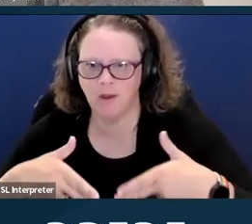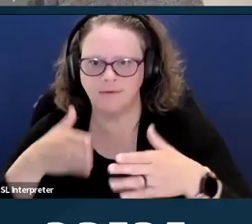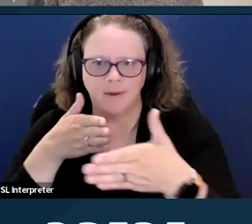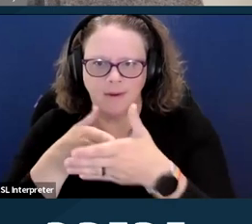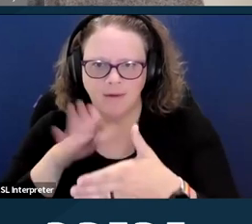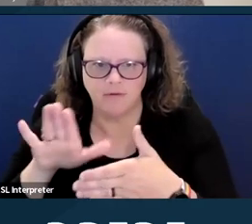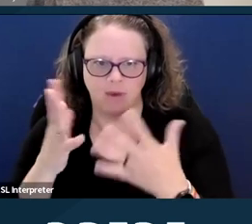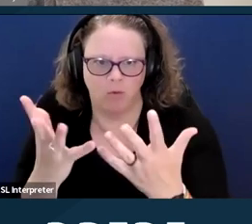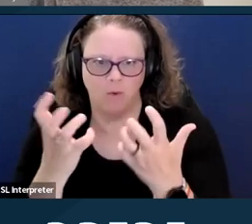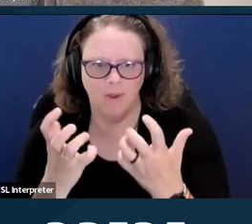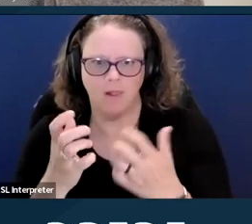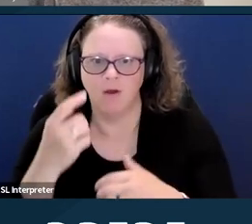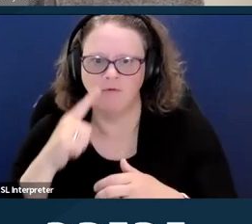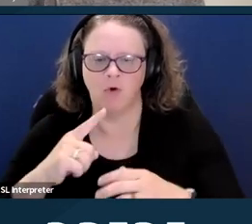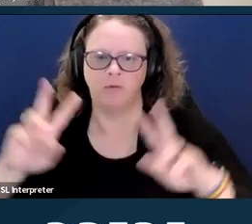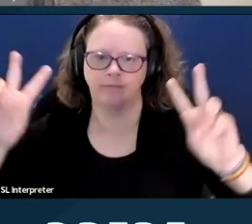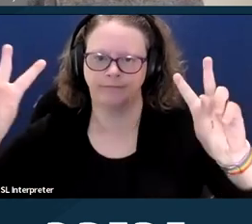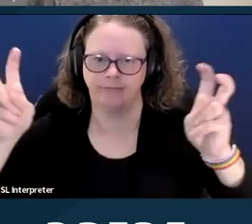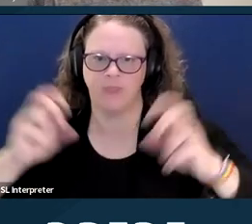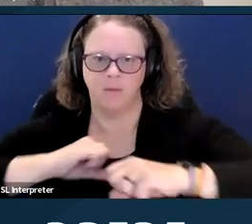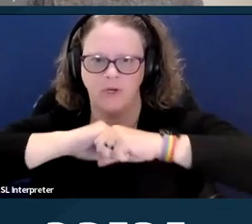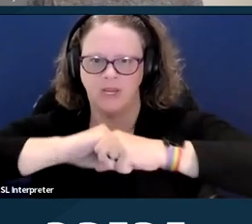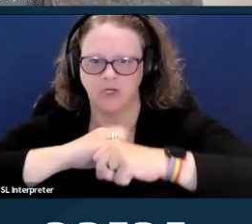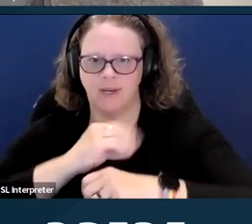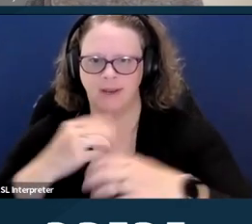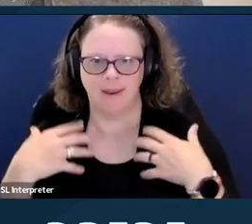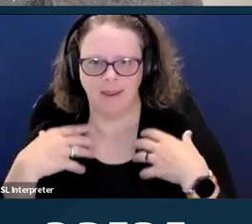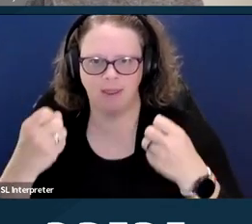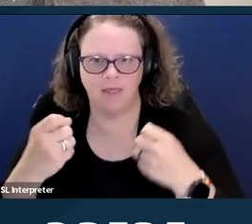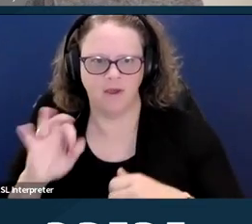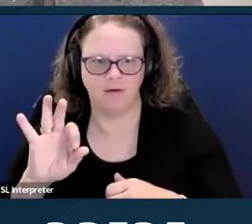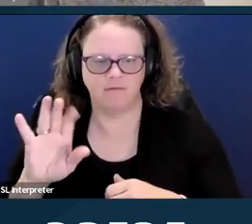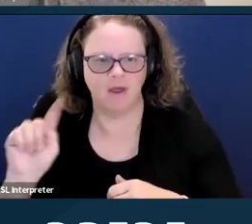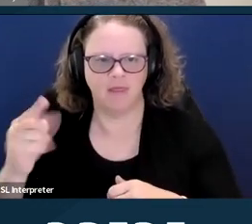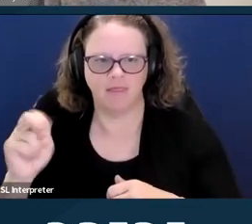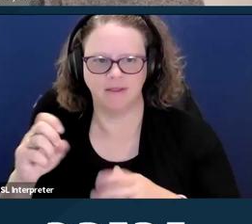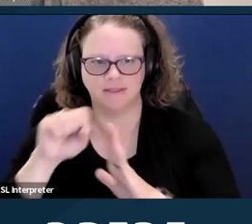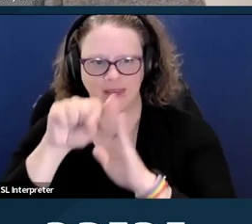Justice Holmes also wrote quote, "three generations of imbeciles are enough," unquote.